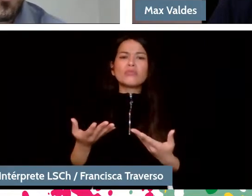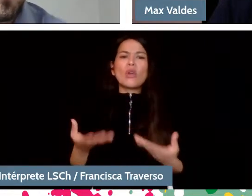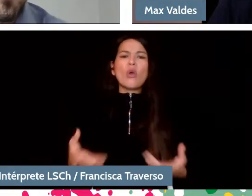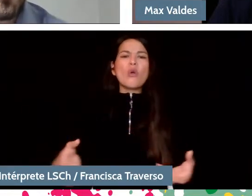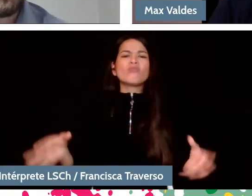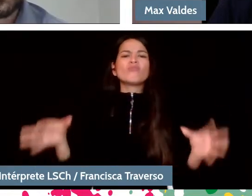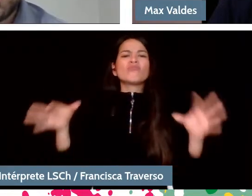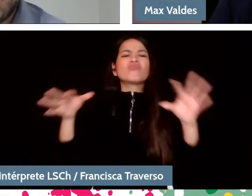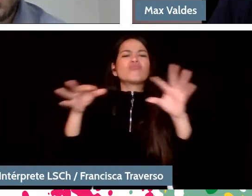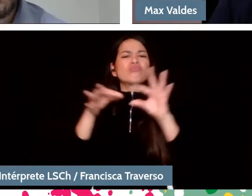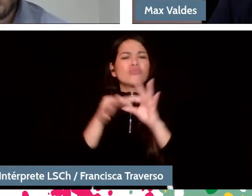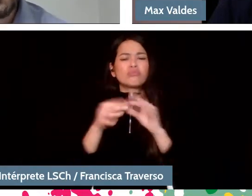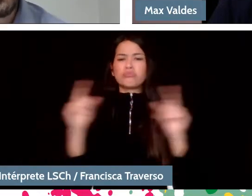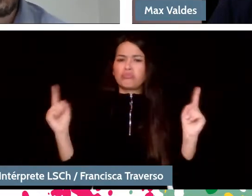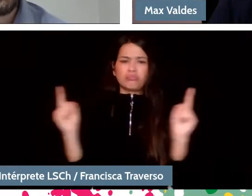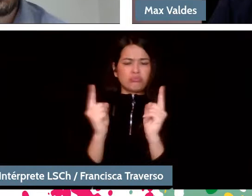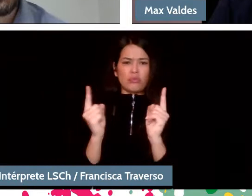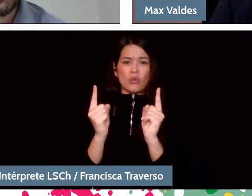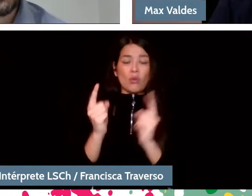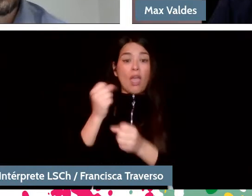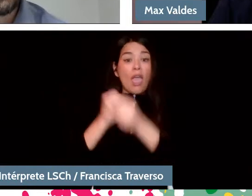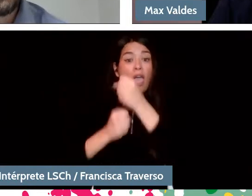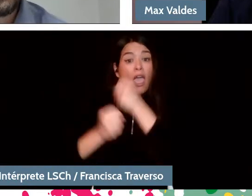I will be very brief. Years ago, when I was a student,